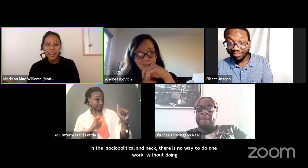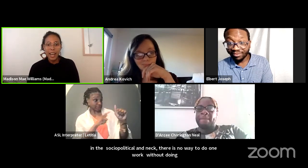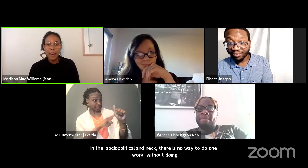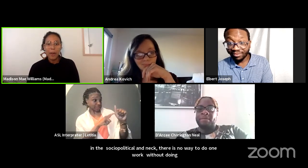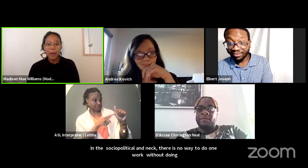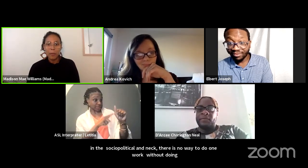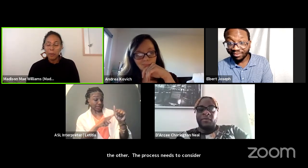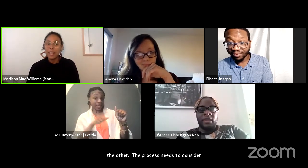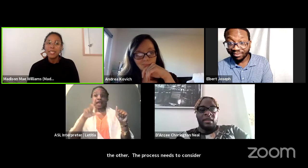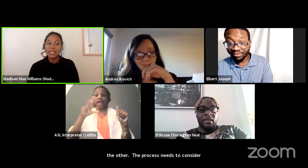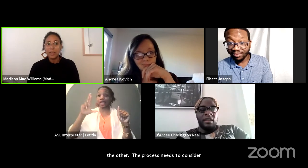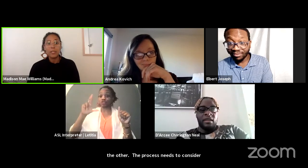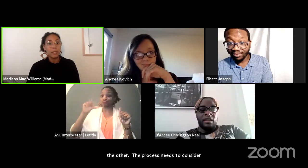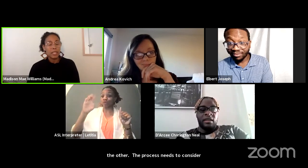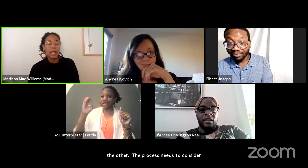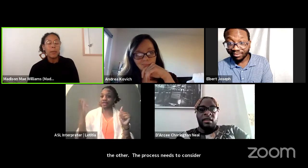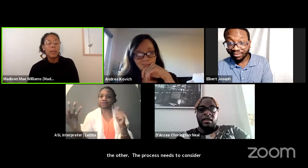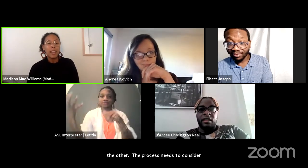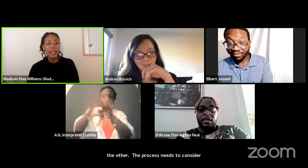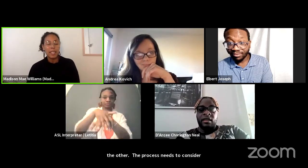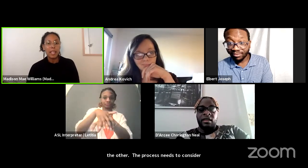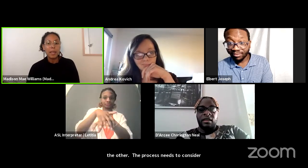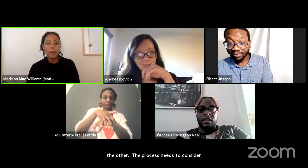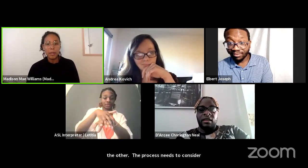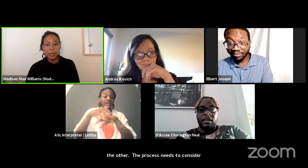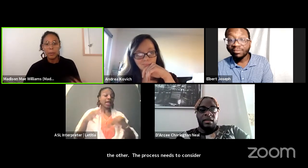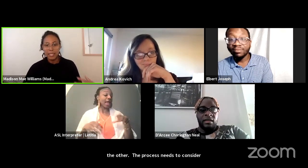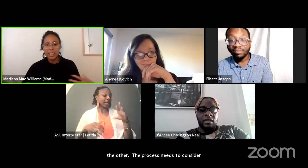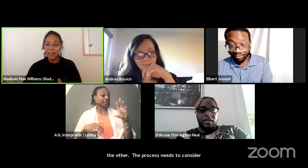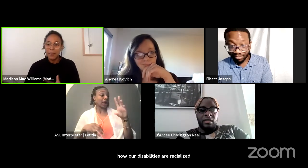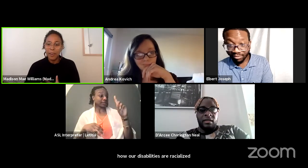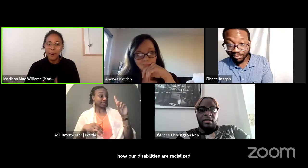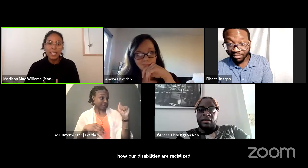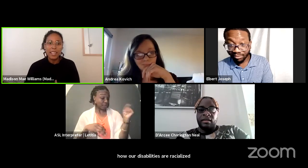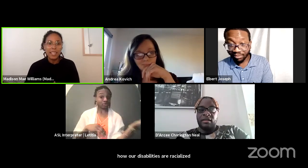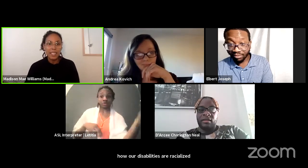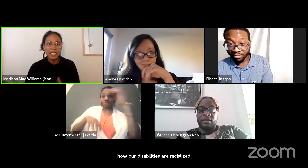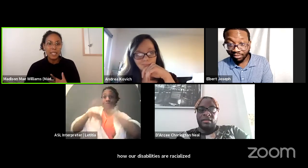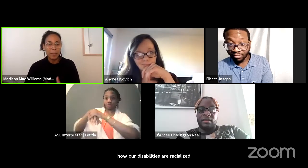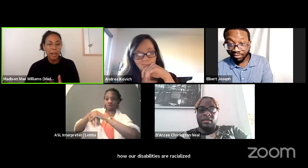and how our race is also disabled. And thinking about the ways that our identities combine.